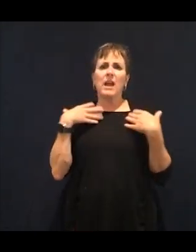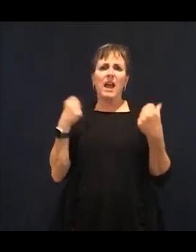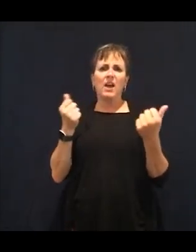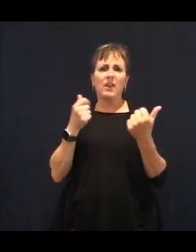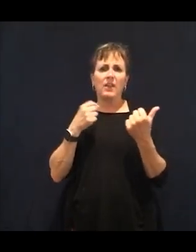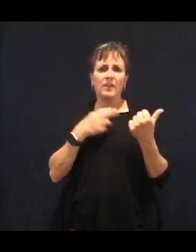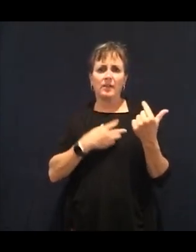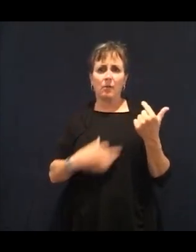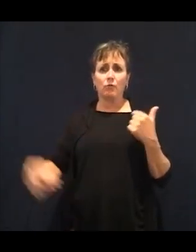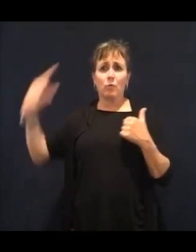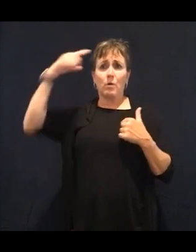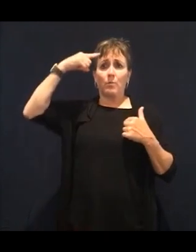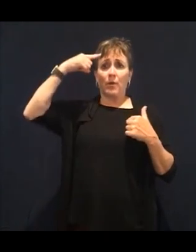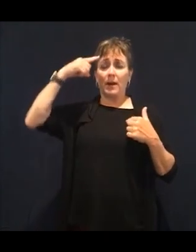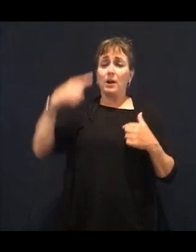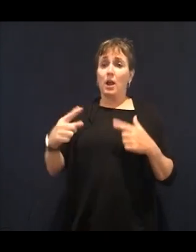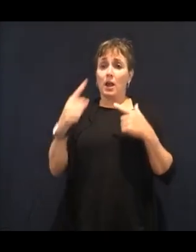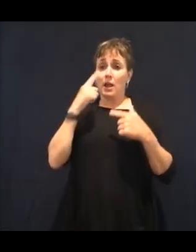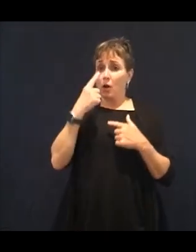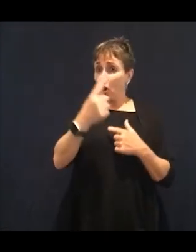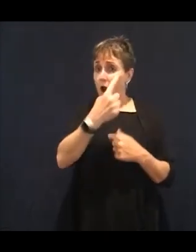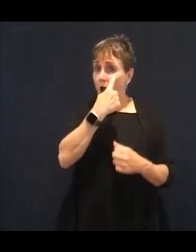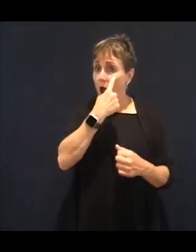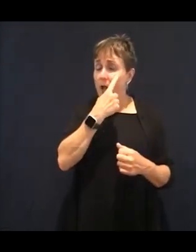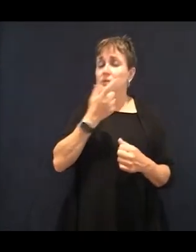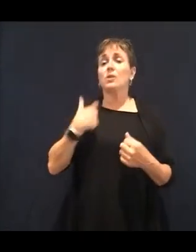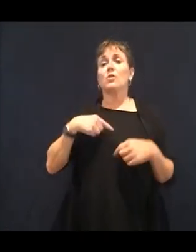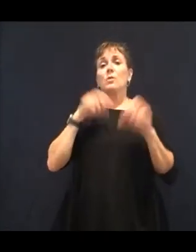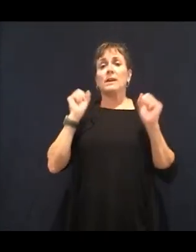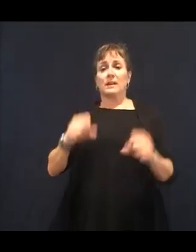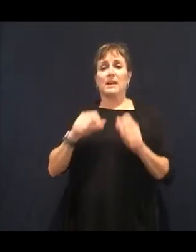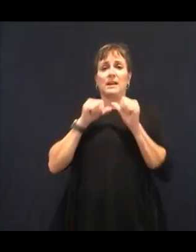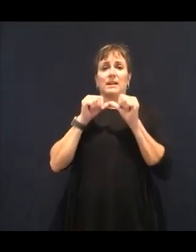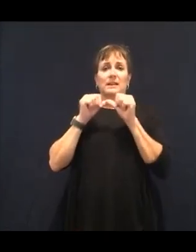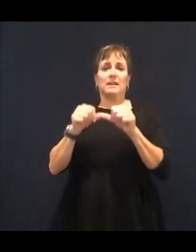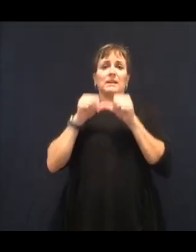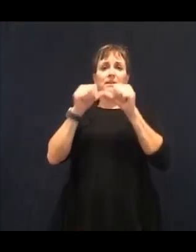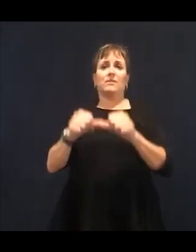optimally. We want the alkaline foods to do